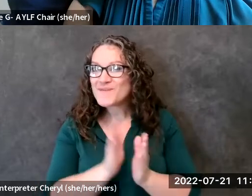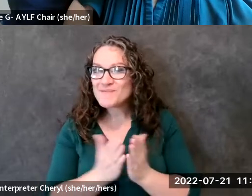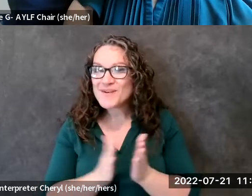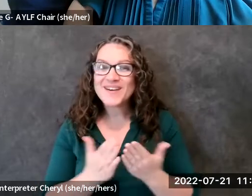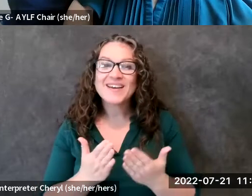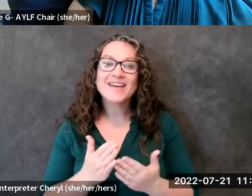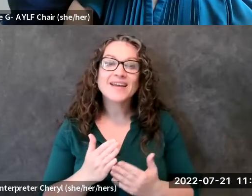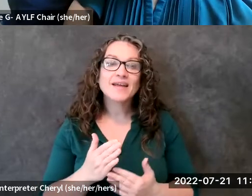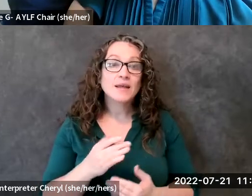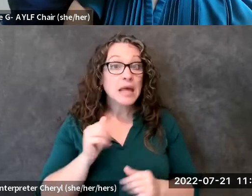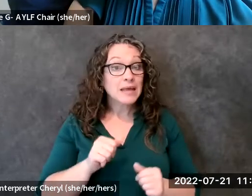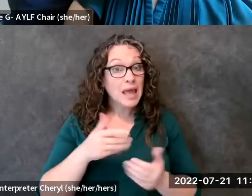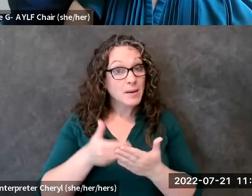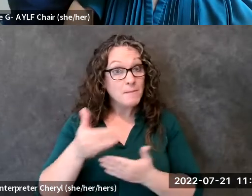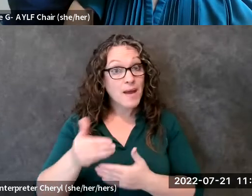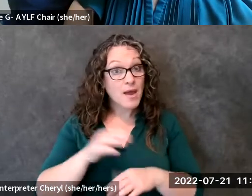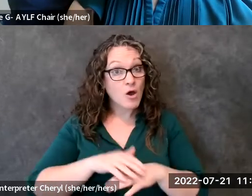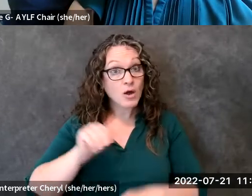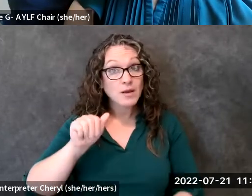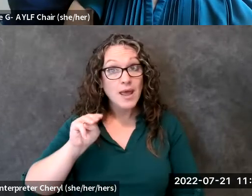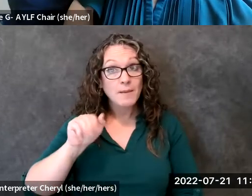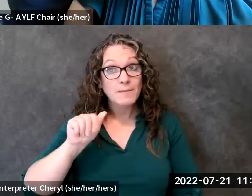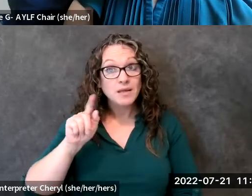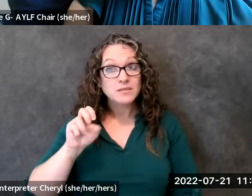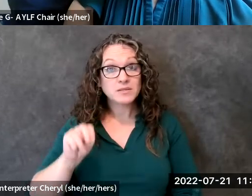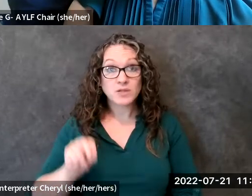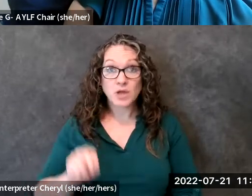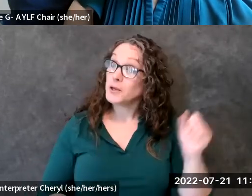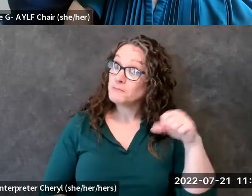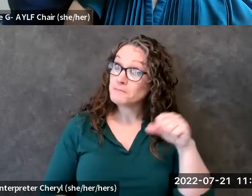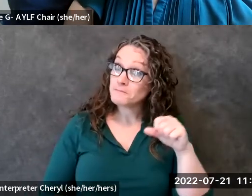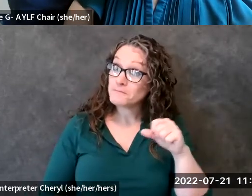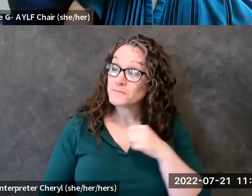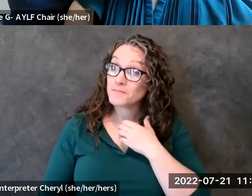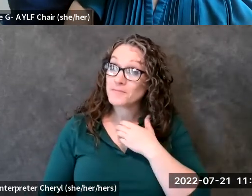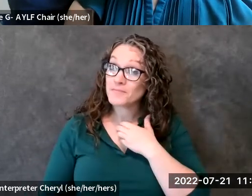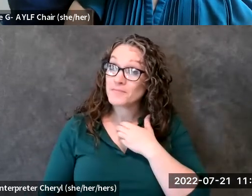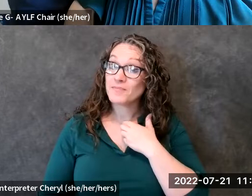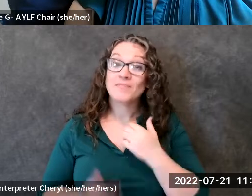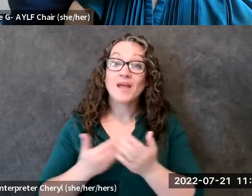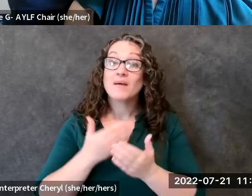find that on amazon is your book on amazon yes they can buy it at every major bookstore retailer